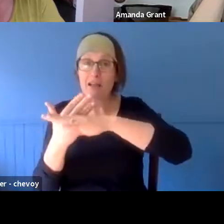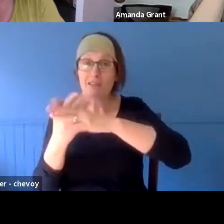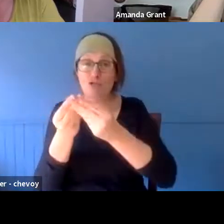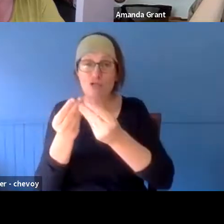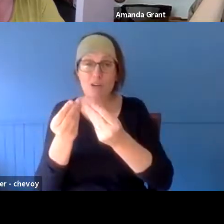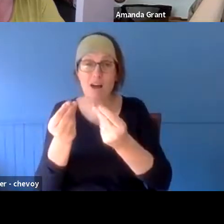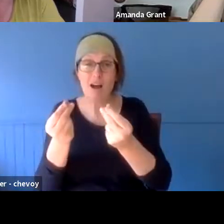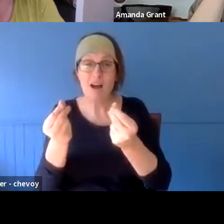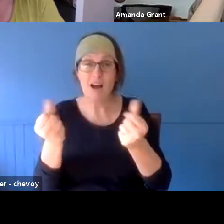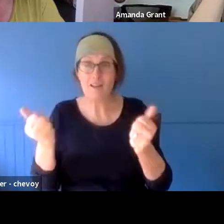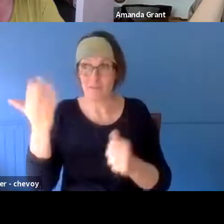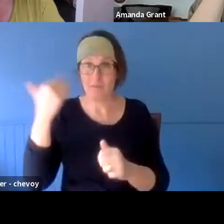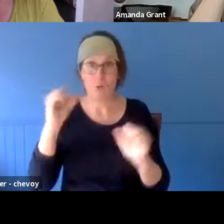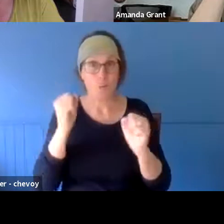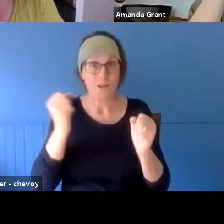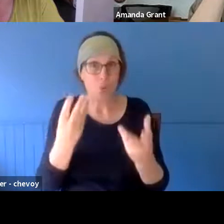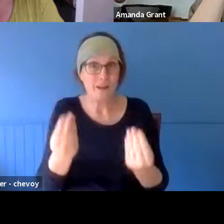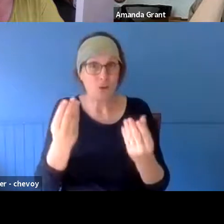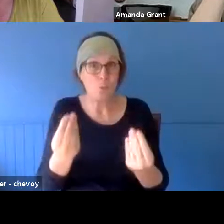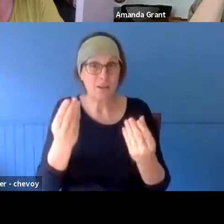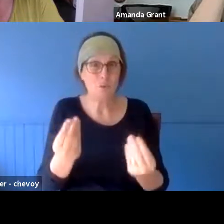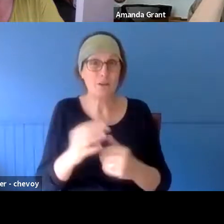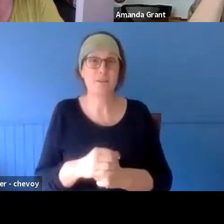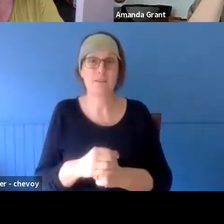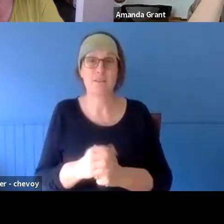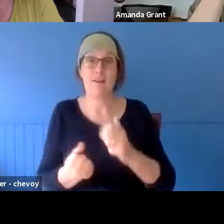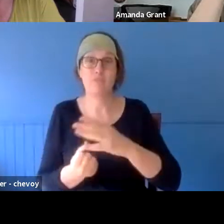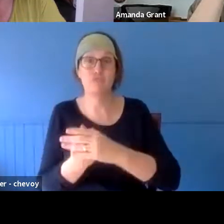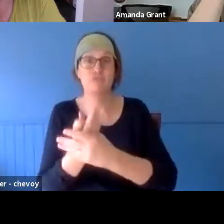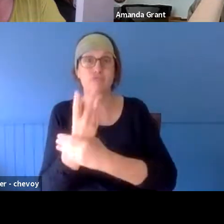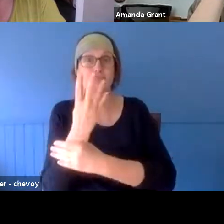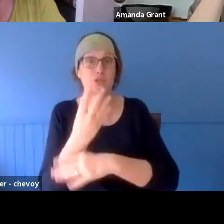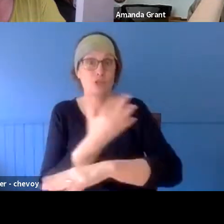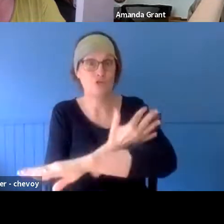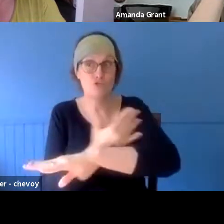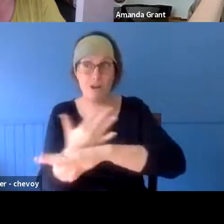lot of long grass around. And this summer, no-one's going anywhere. So